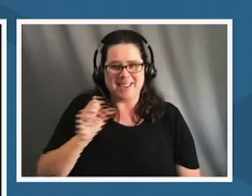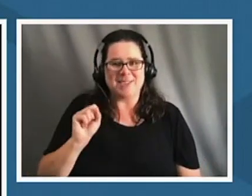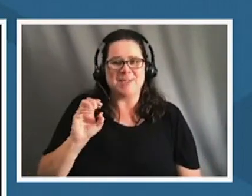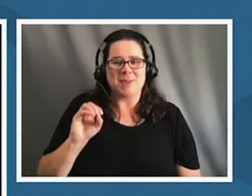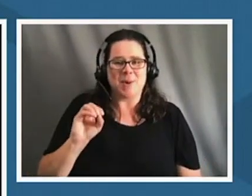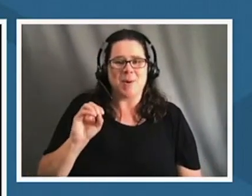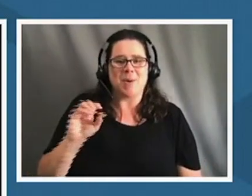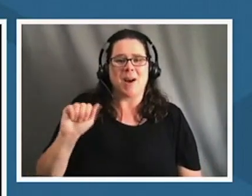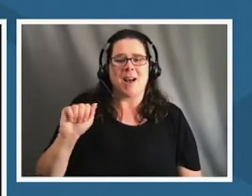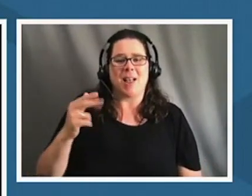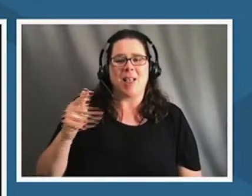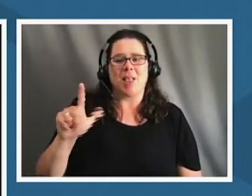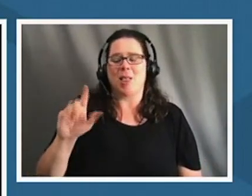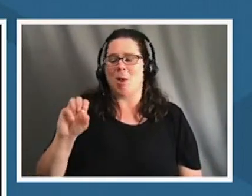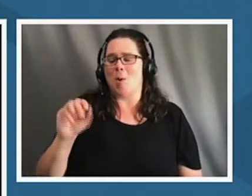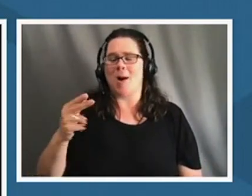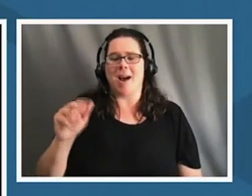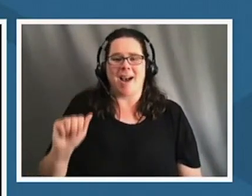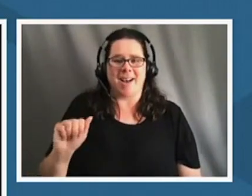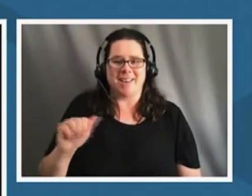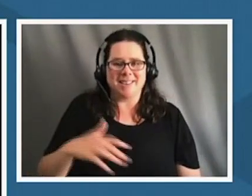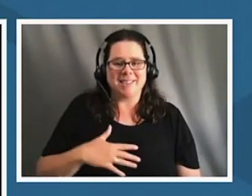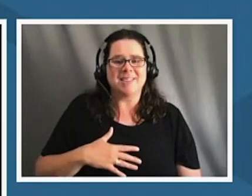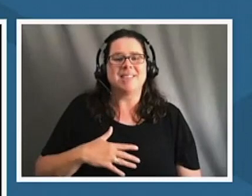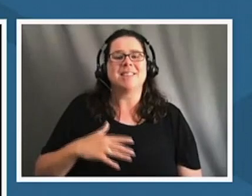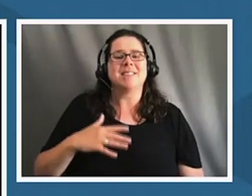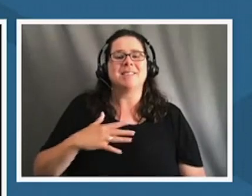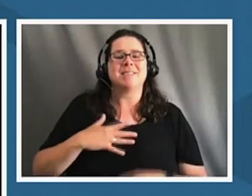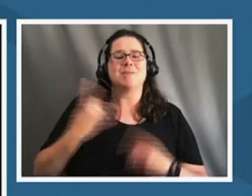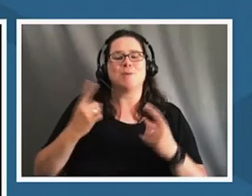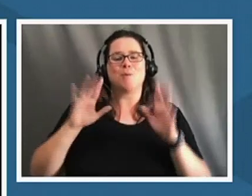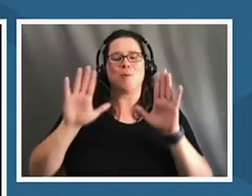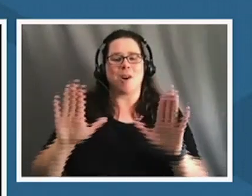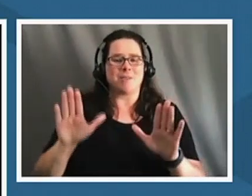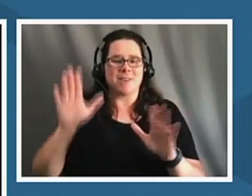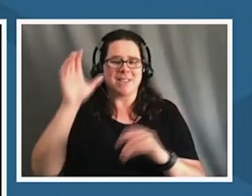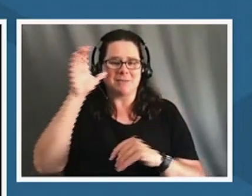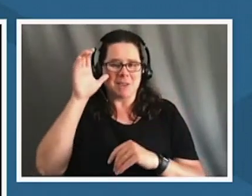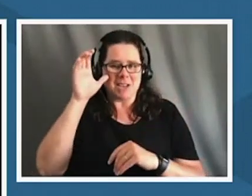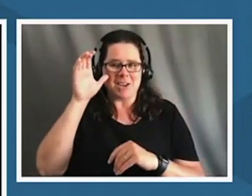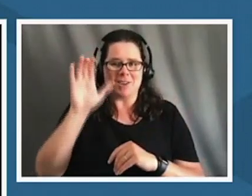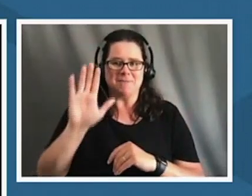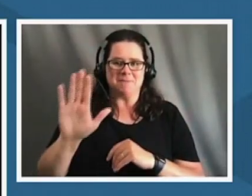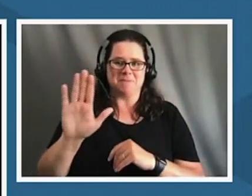he she i i it's always wonderful to hear um